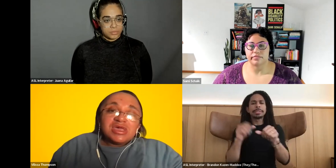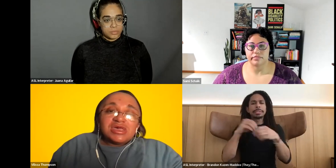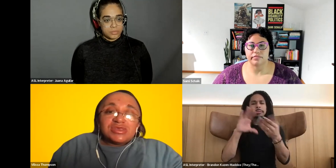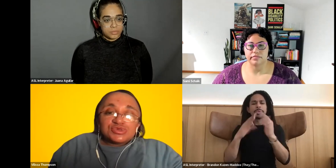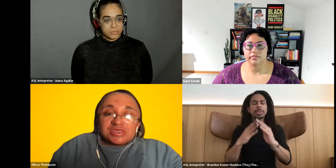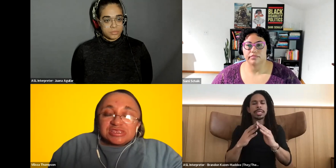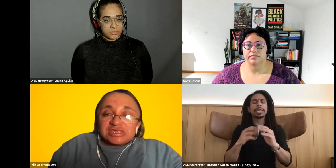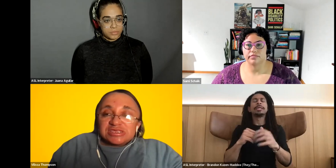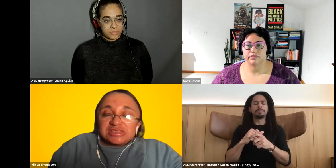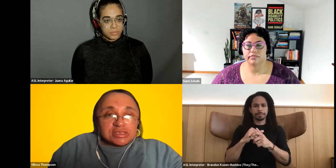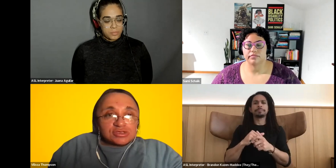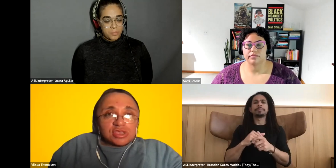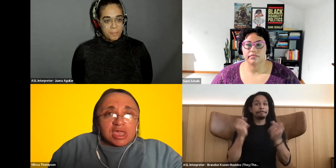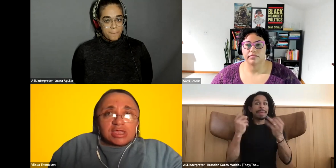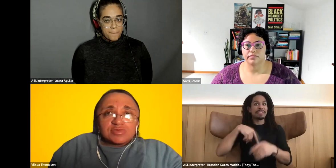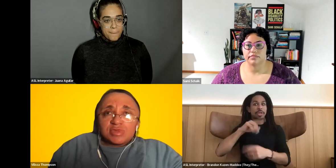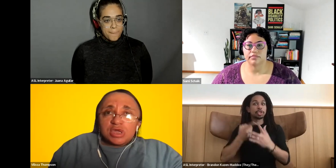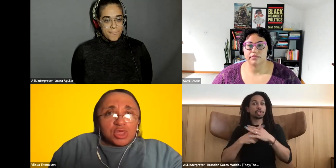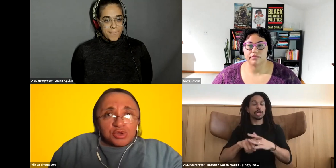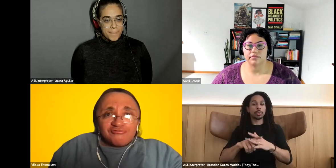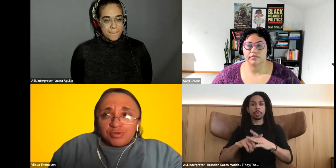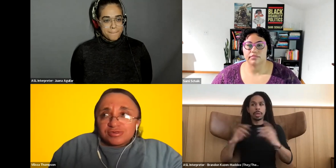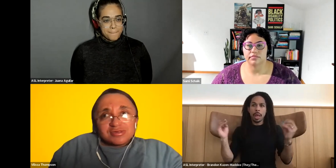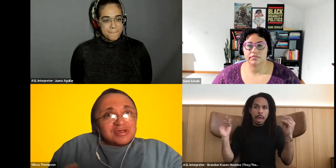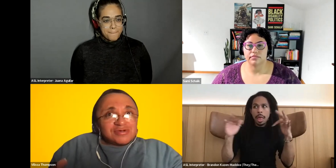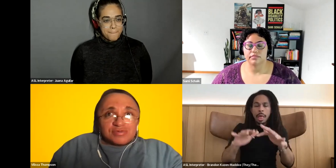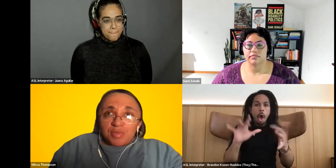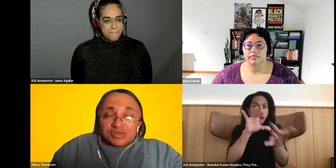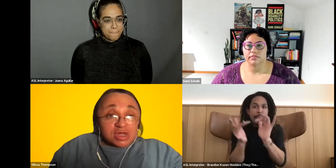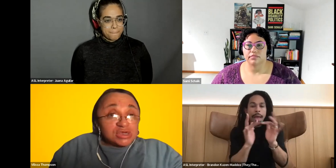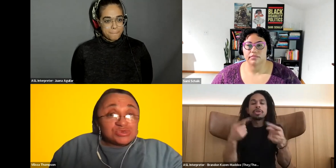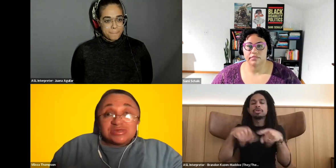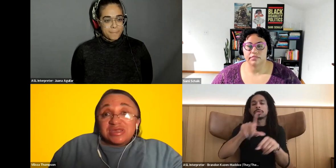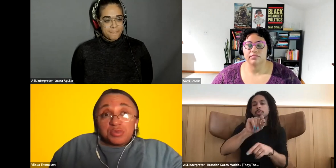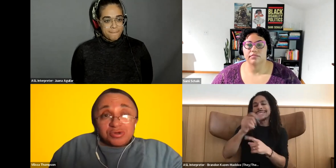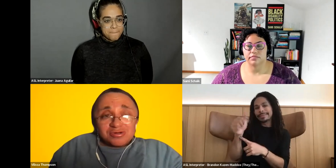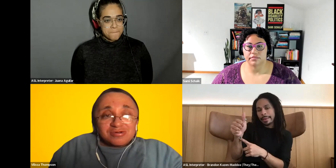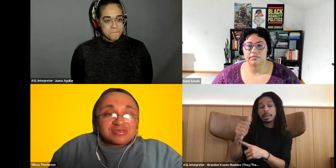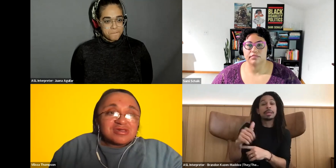Vilissa Thompson: in the 20tos and just meeting other folks from different parts of the country and the world.